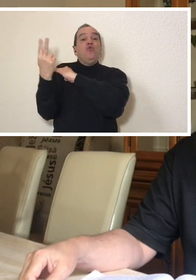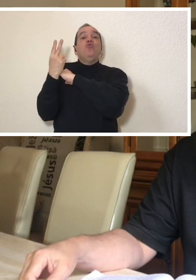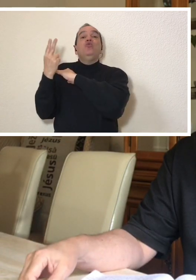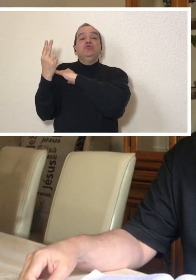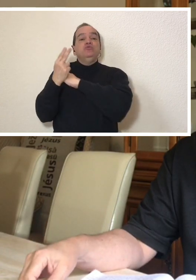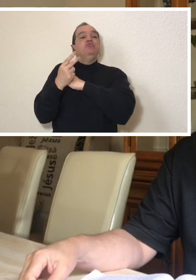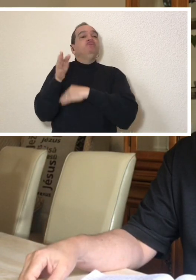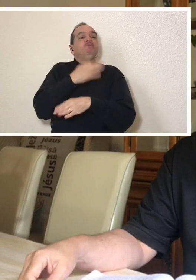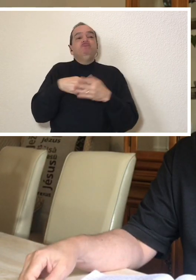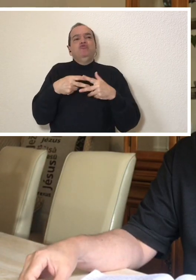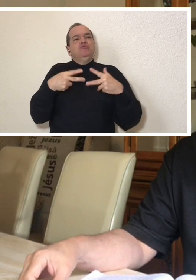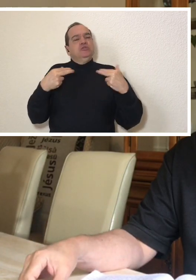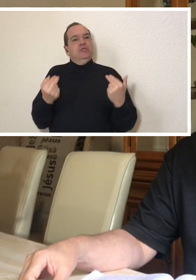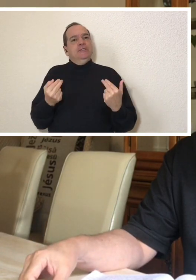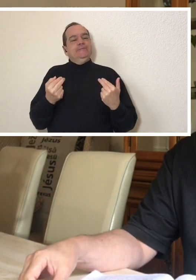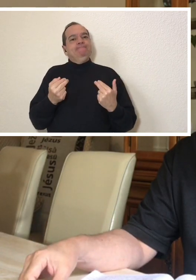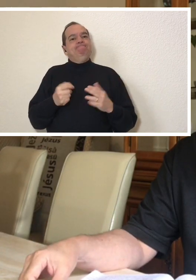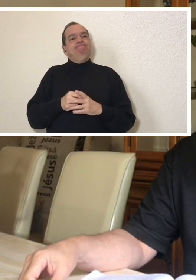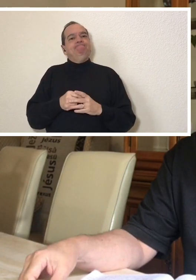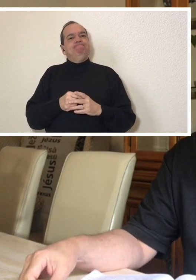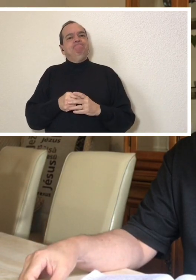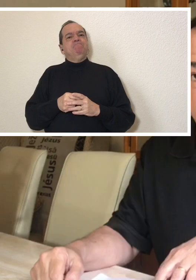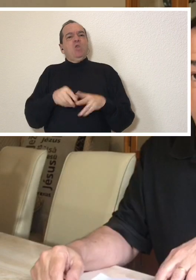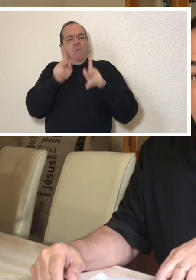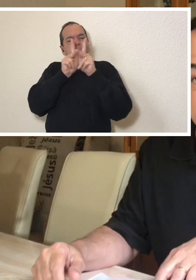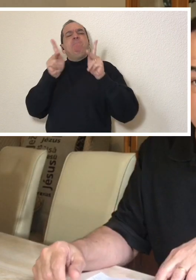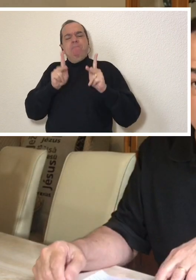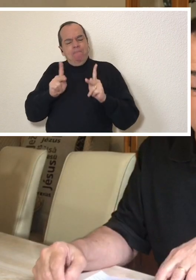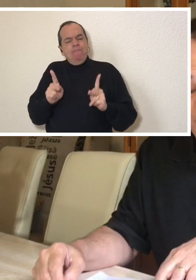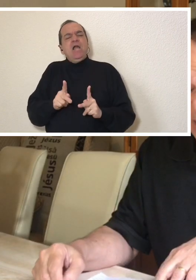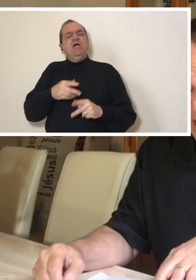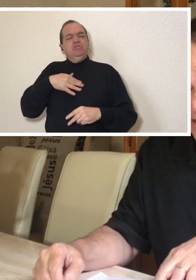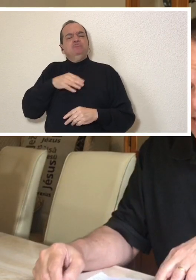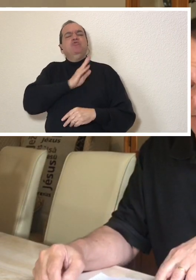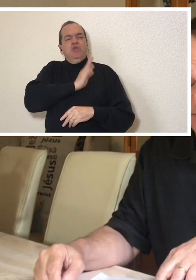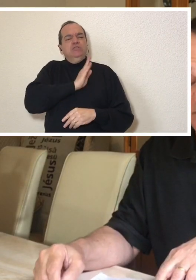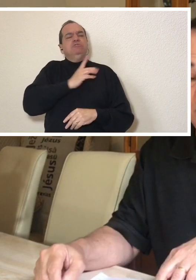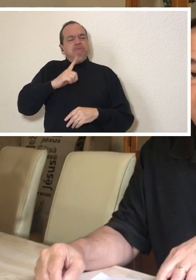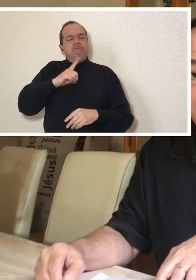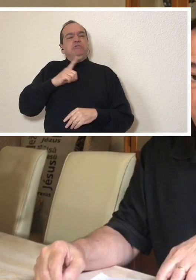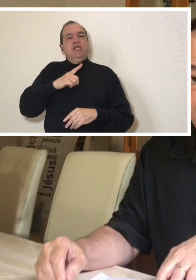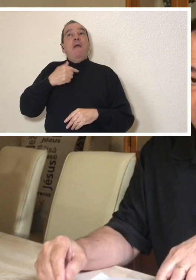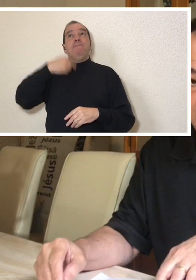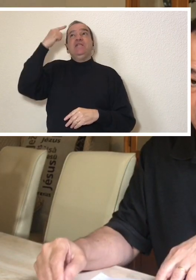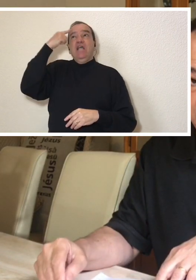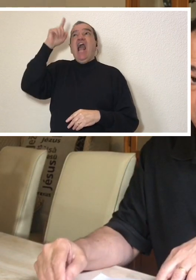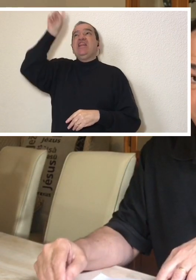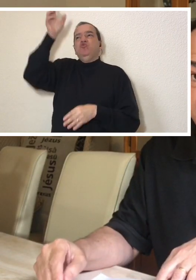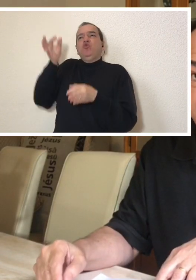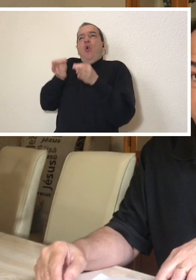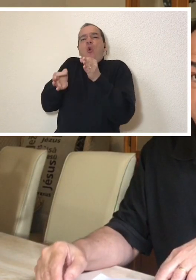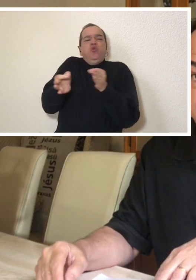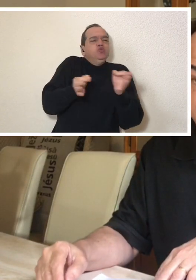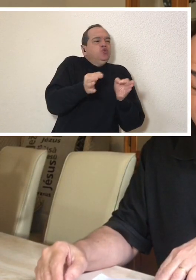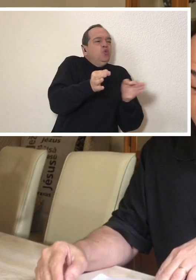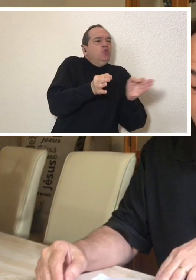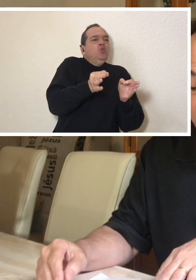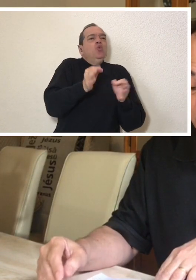of God in every detail. Despite the peace in my heart that God was in control